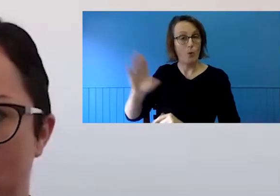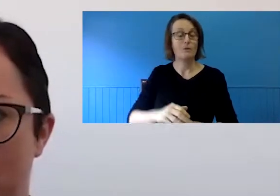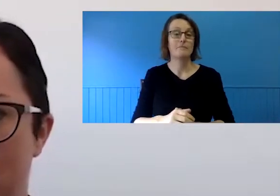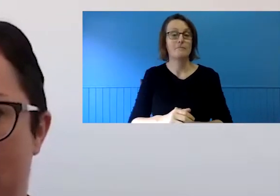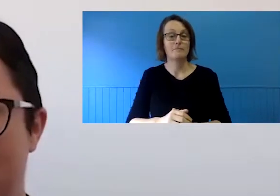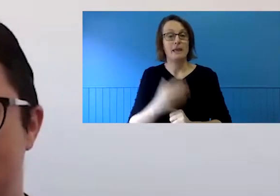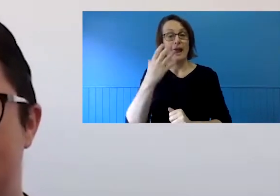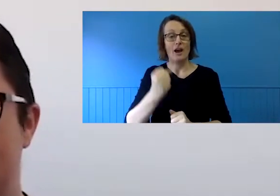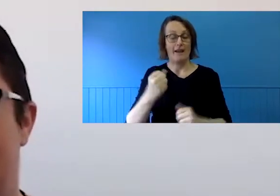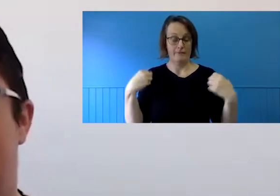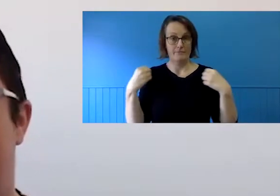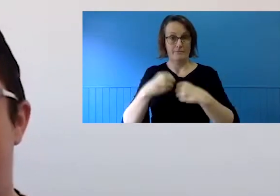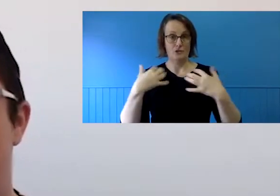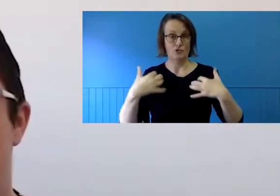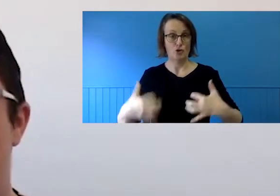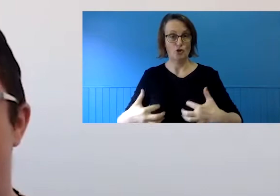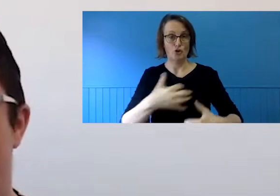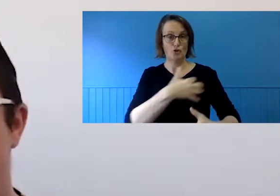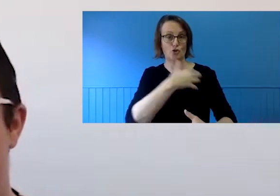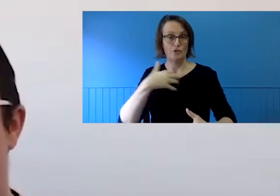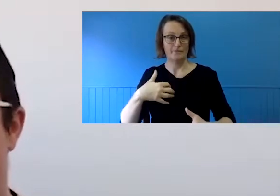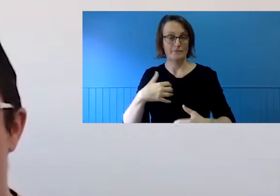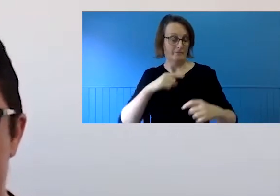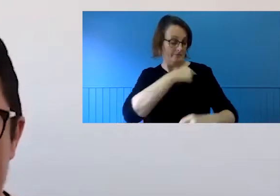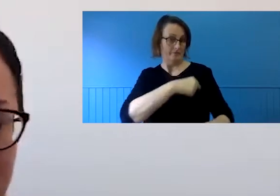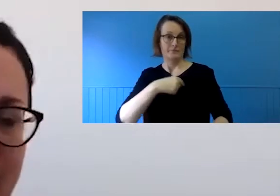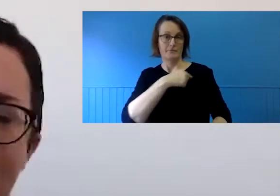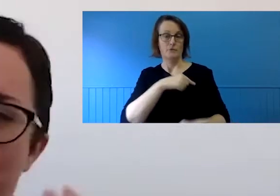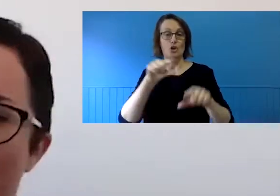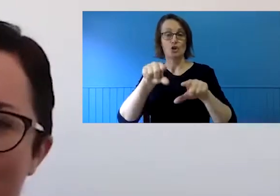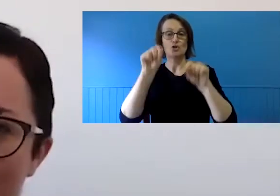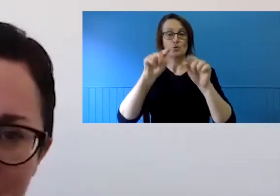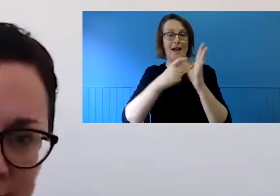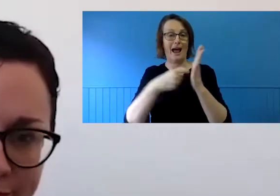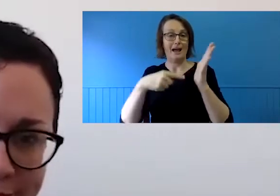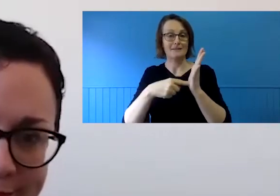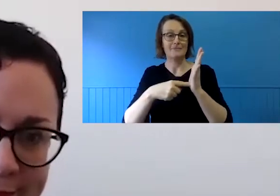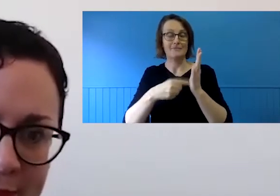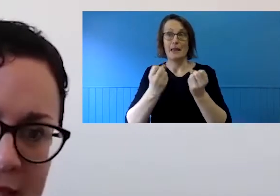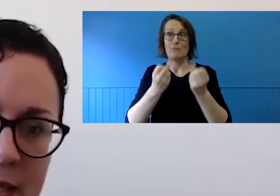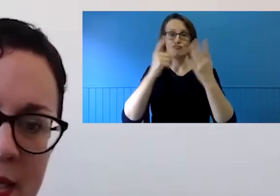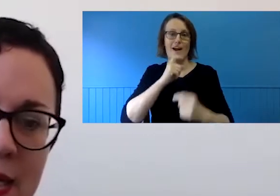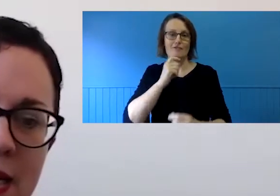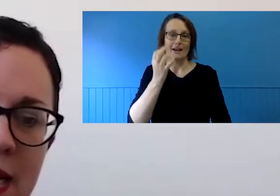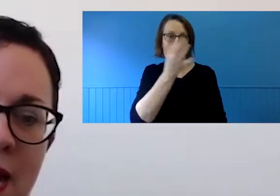jacket, a "choose art" badge, and bright red lipstick.